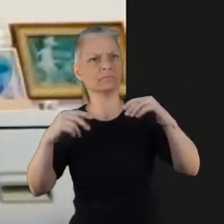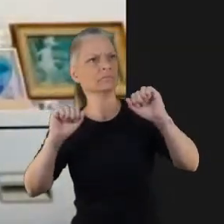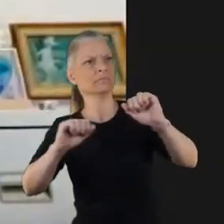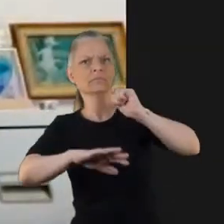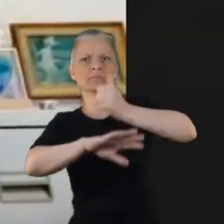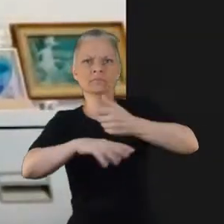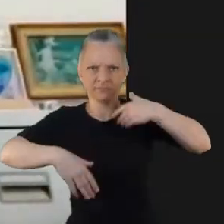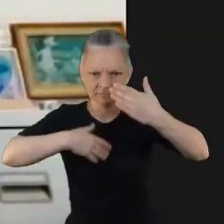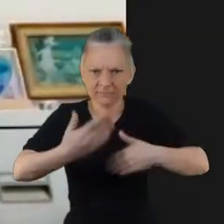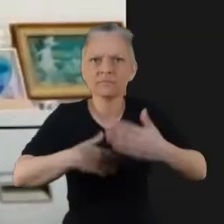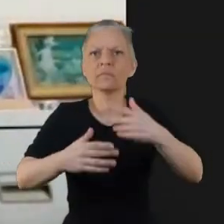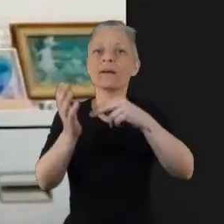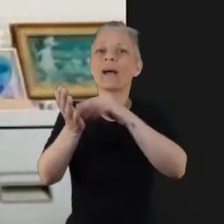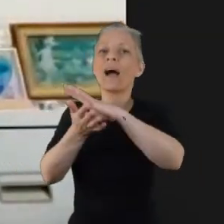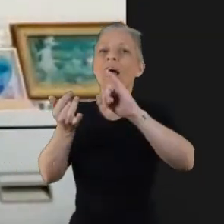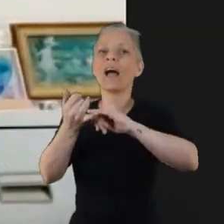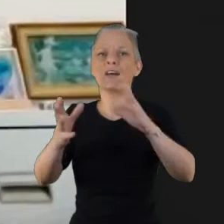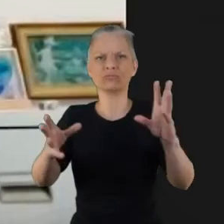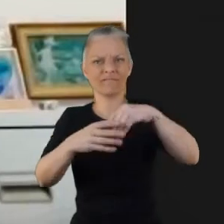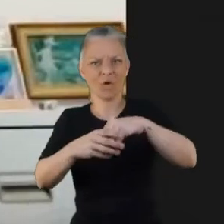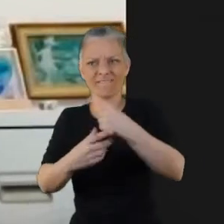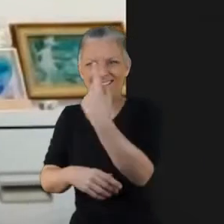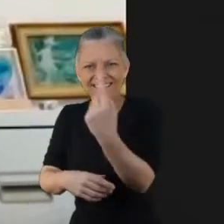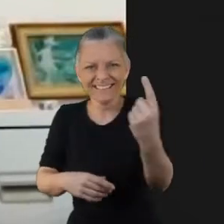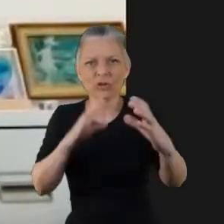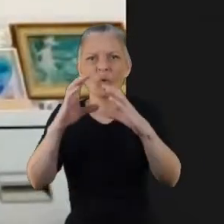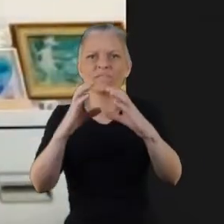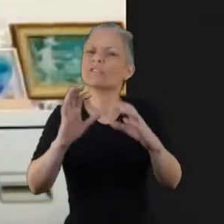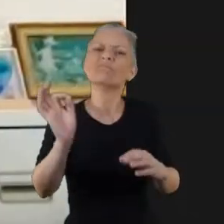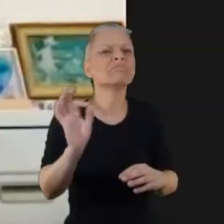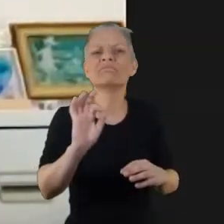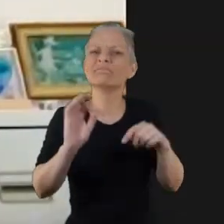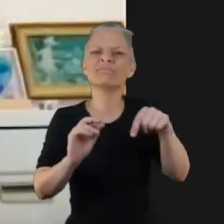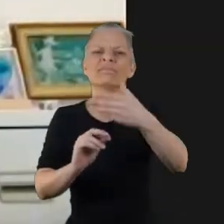experiences in the past which is really helpful to then help them feel comfortable sharing